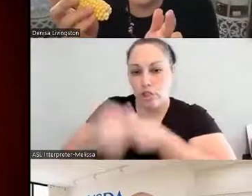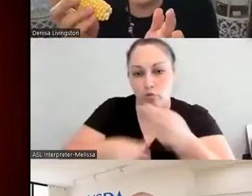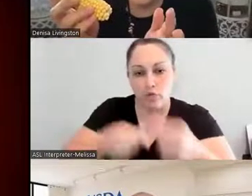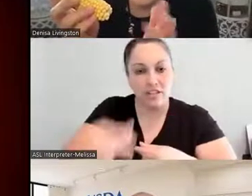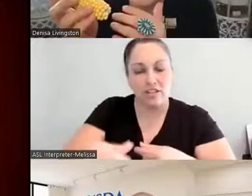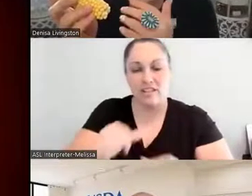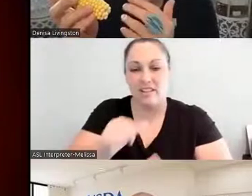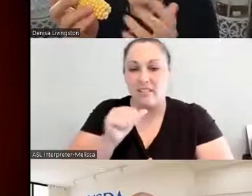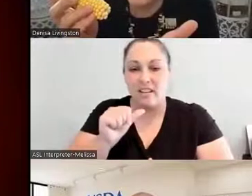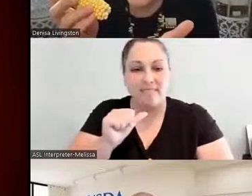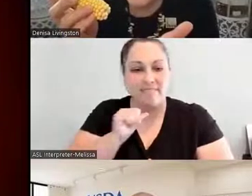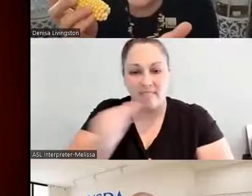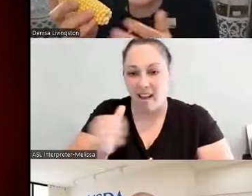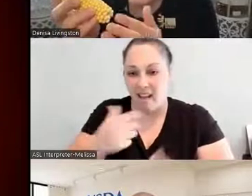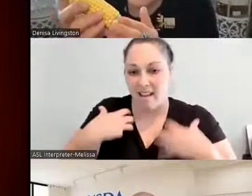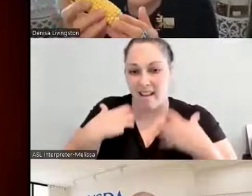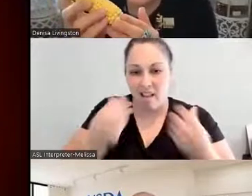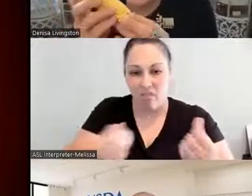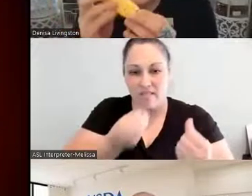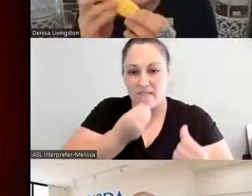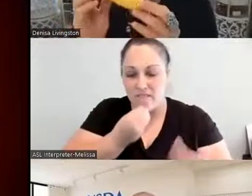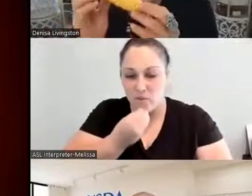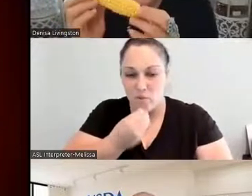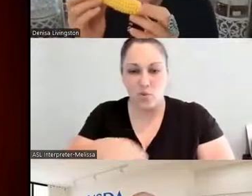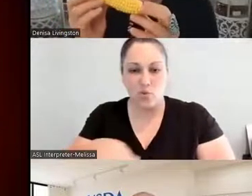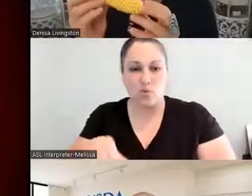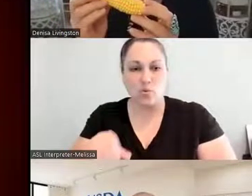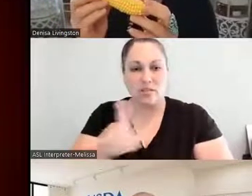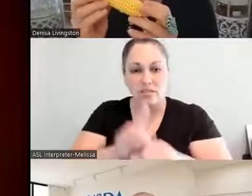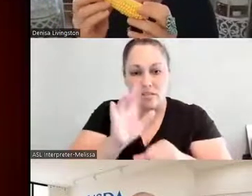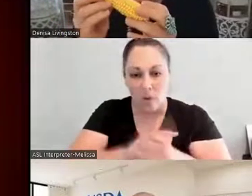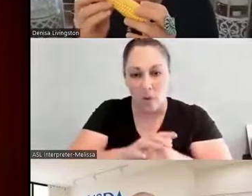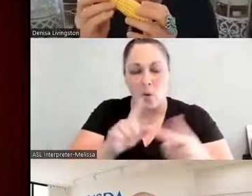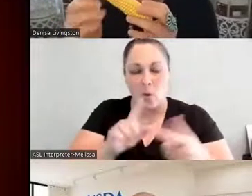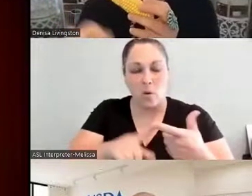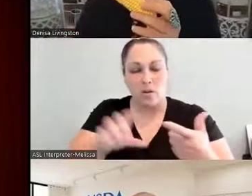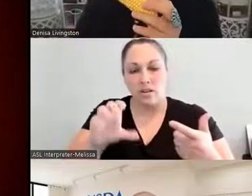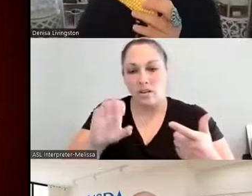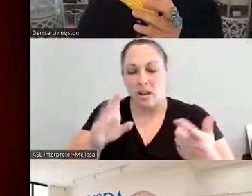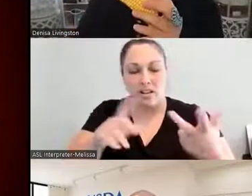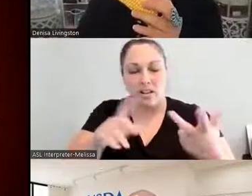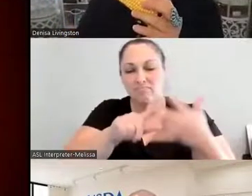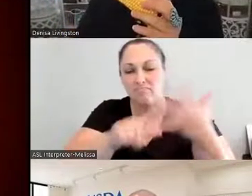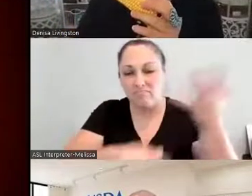artificial, processed food. How do we help them to have access to the healthy food, to the indigenous foods?